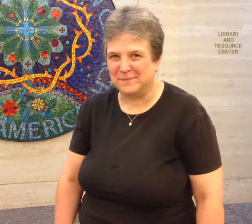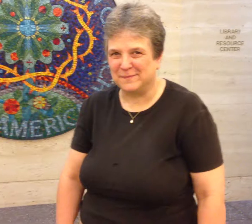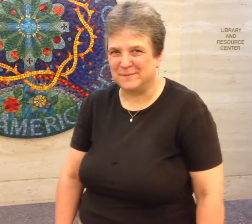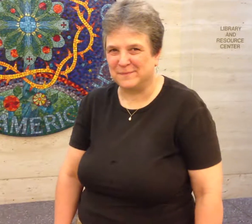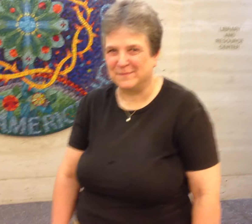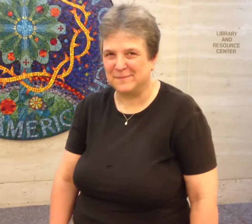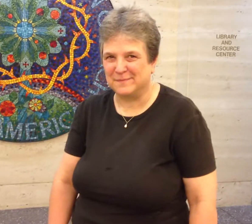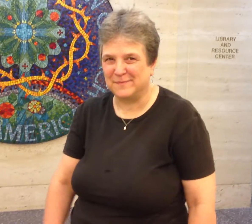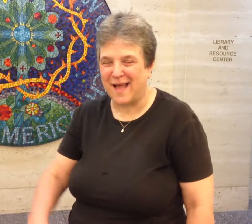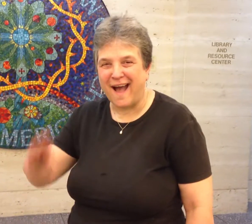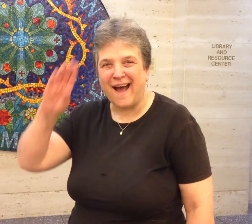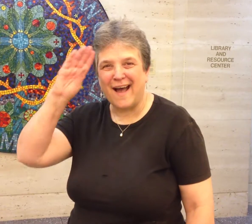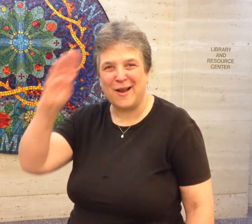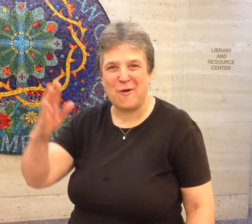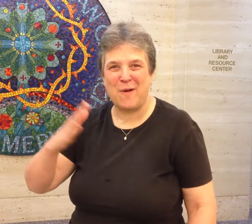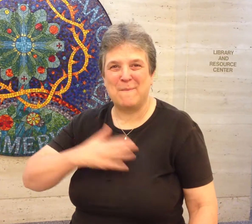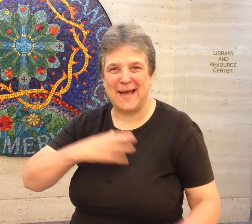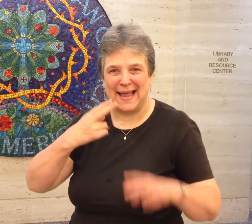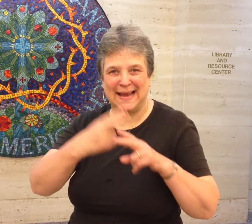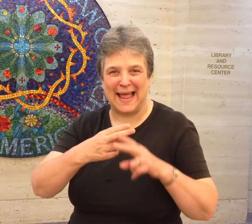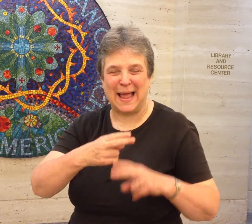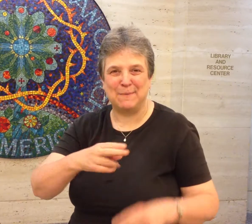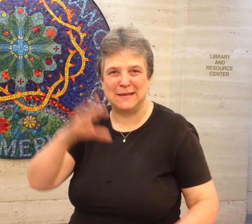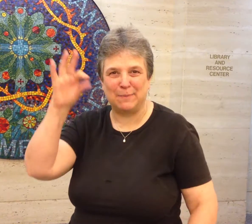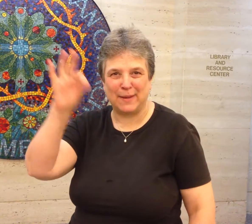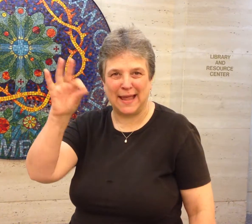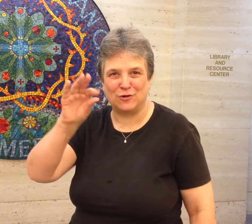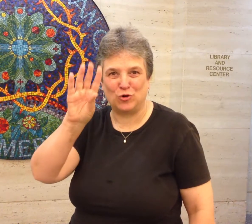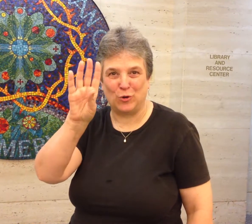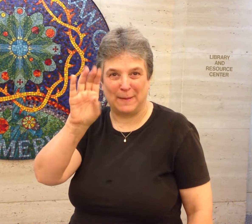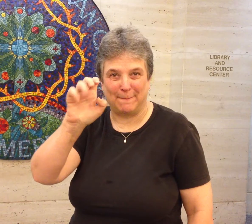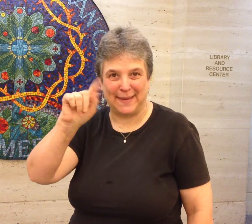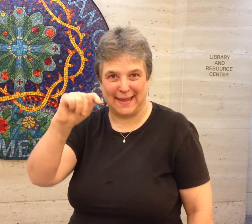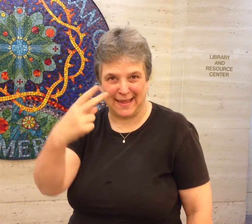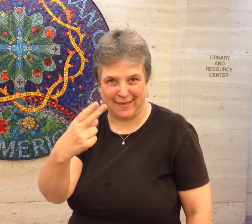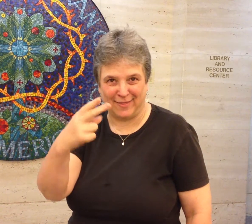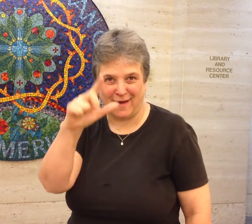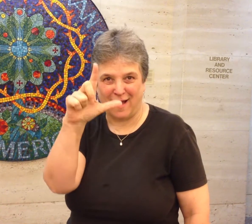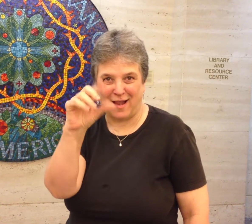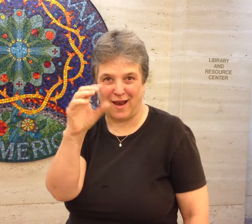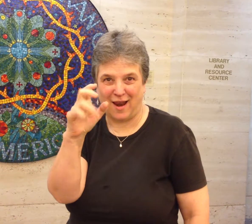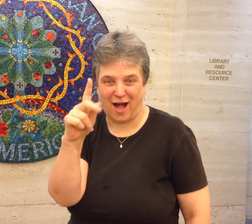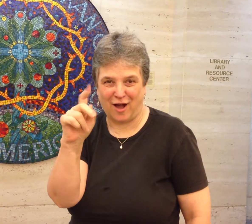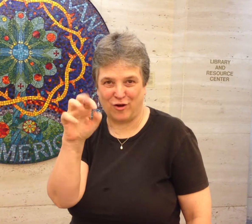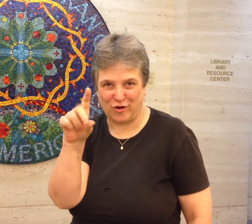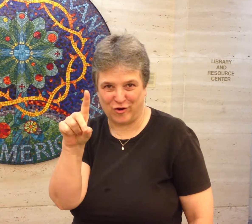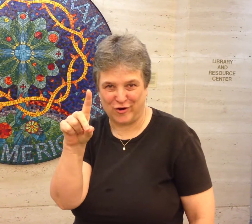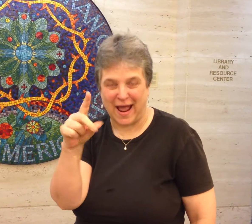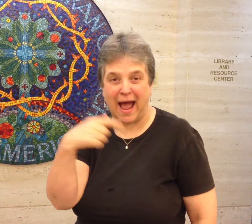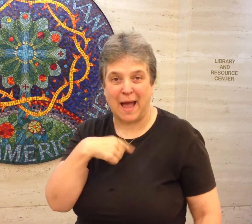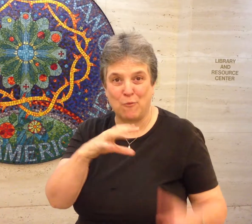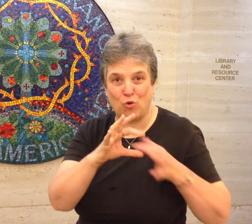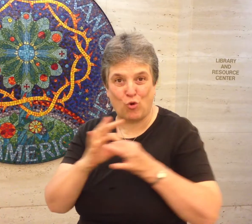Hello my name is Pastor Beth Lockard. I am the coordinator for the ELCA (Evangelical Lutheran Church in America) Deaf ministries. I am Deaf. We welcome you to our website. We are very excited about what's happening in our many churches in the ELDA. We are always looking for new pastors, church leaders, lay workers and people to accept their role in God's world.